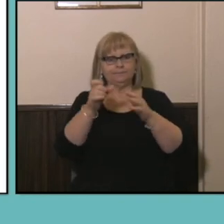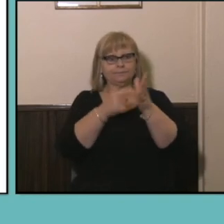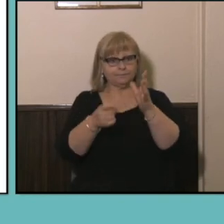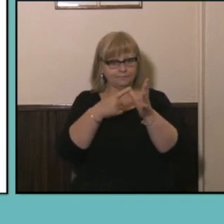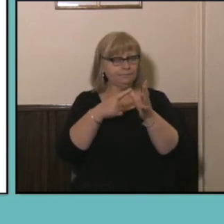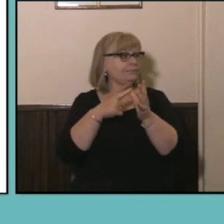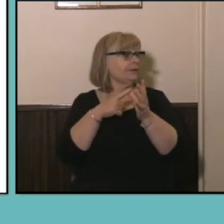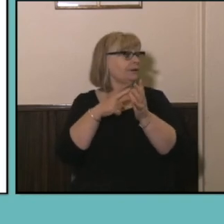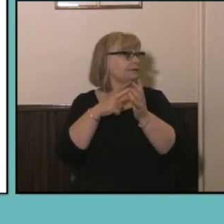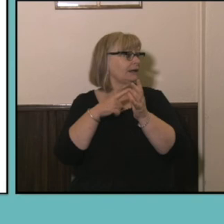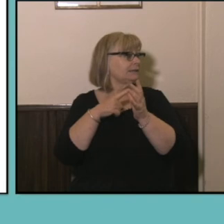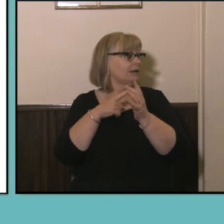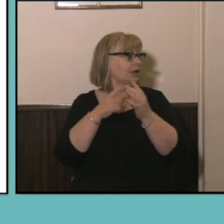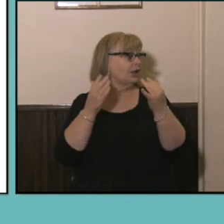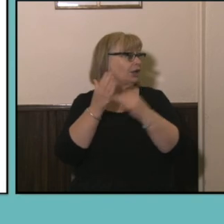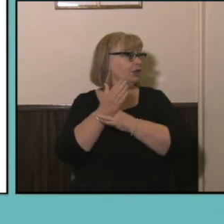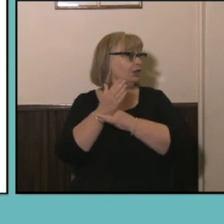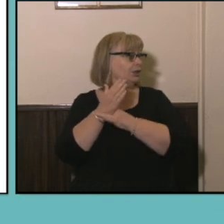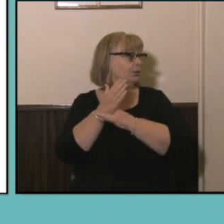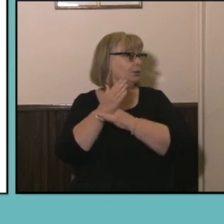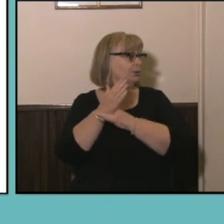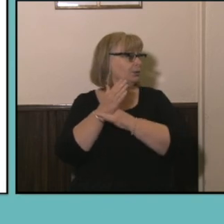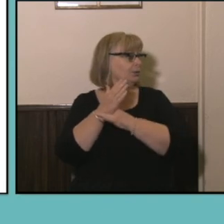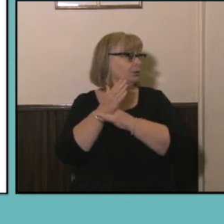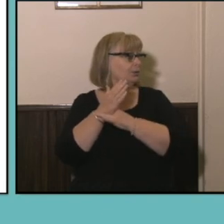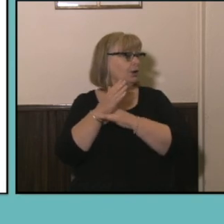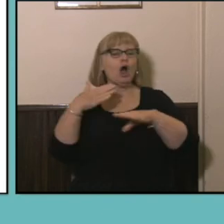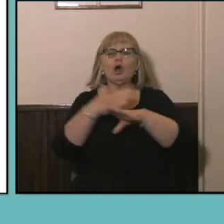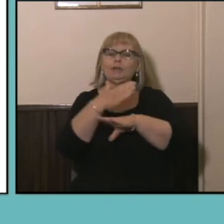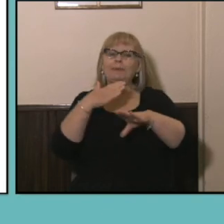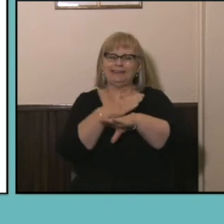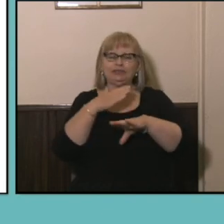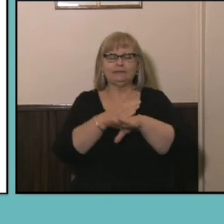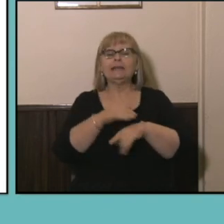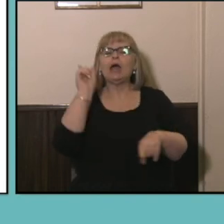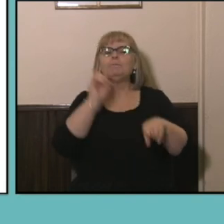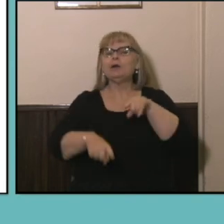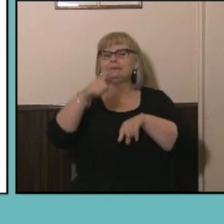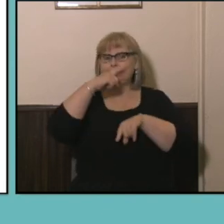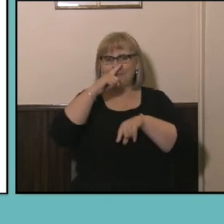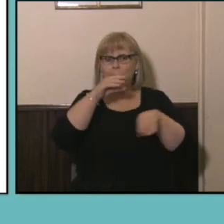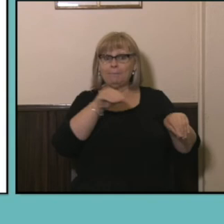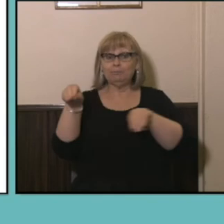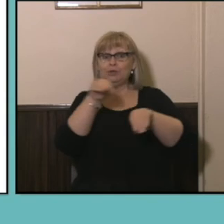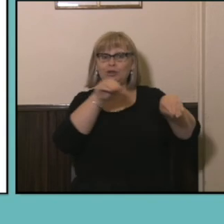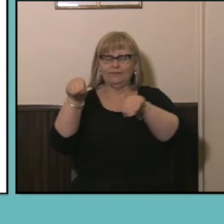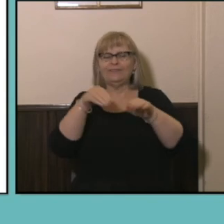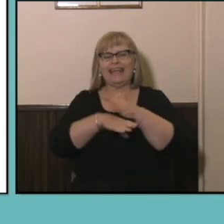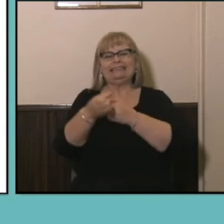don't think that anyone in this room or online would be surprised that our top moving occupations are those people in the Defense Forces.